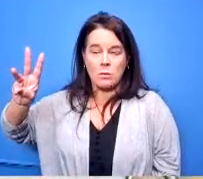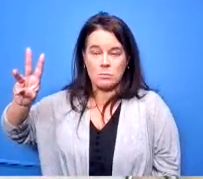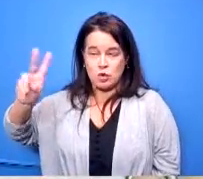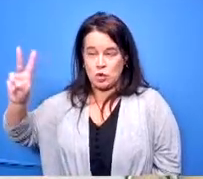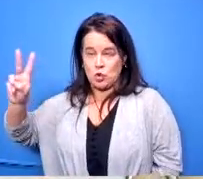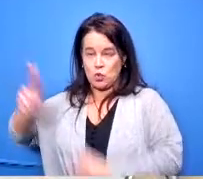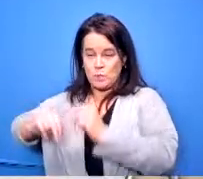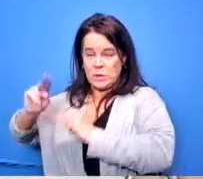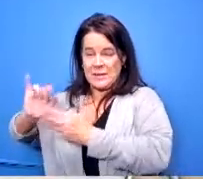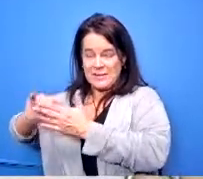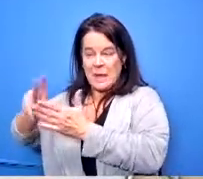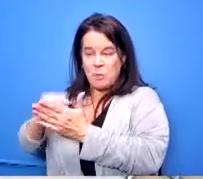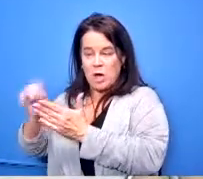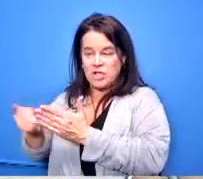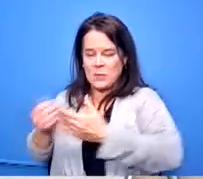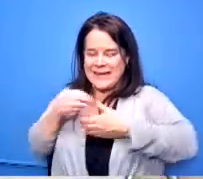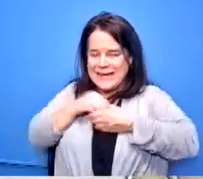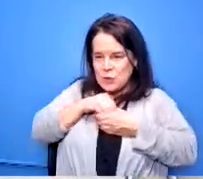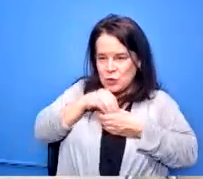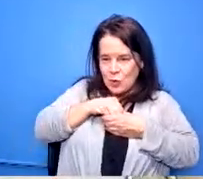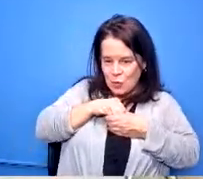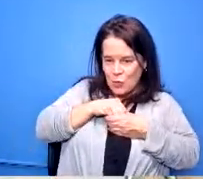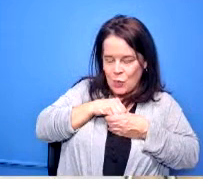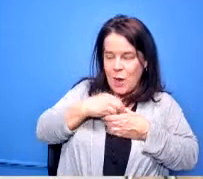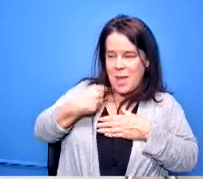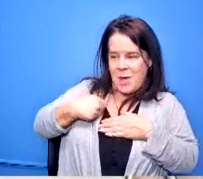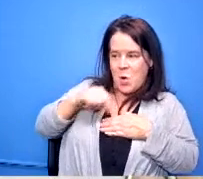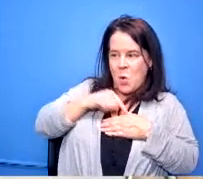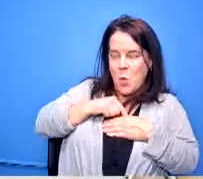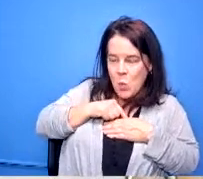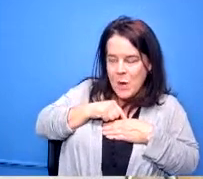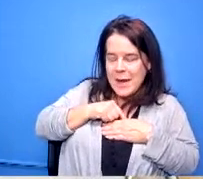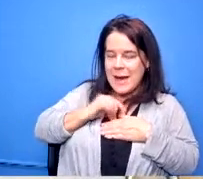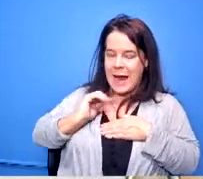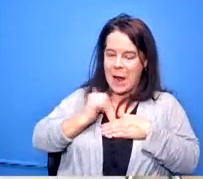and we were watching we were the ones who were responsible for watching everything that